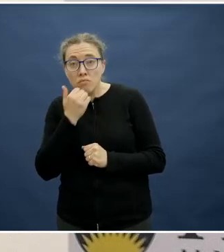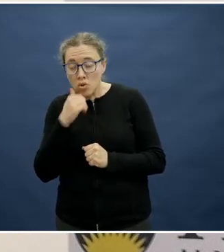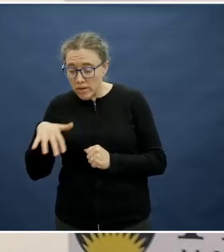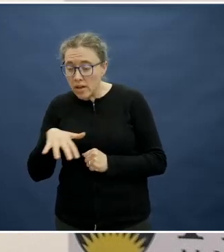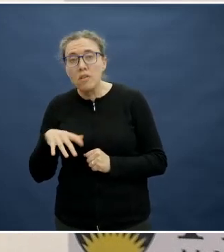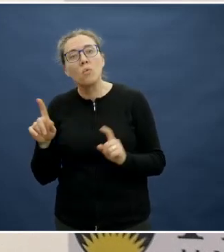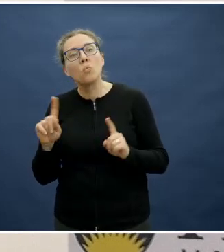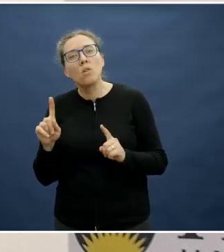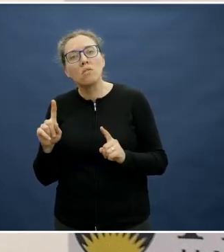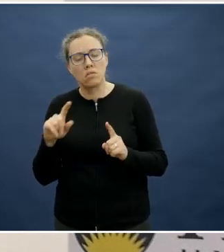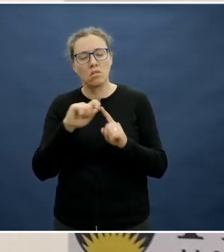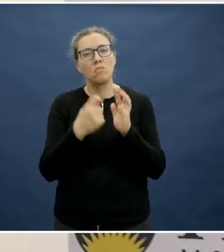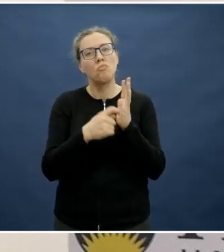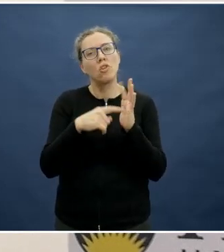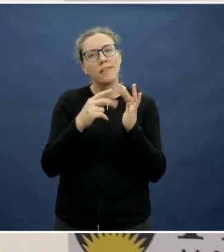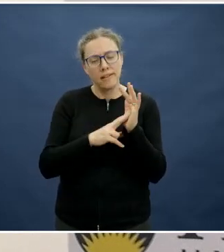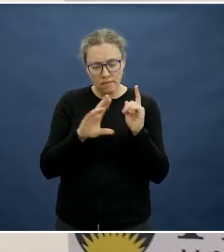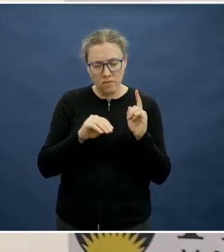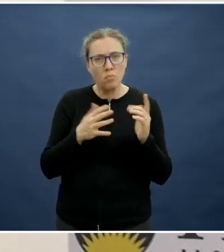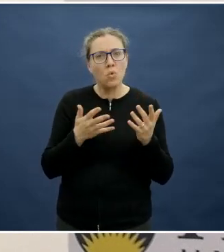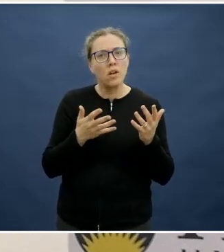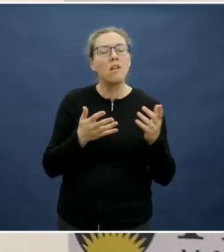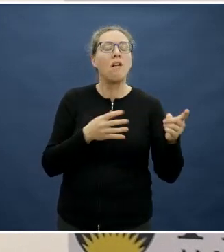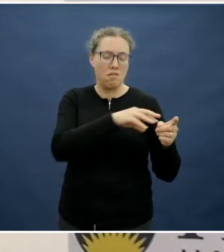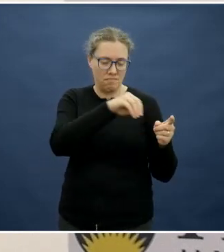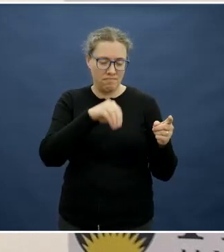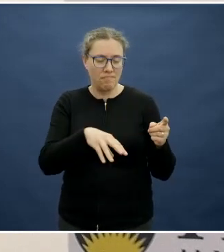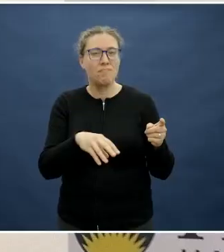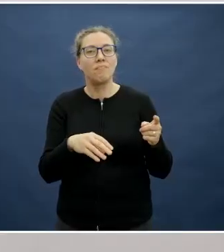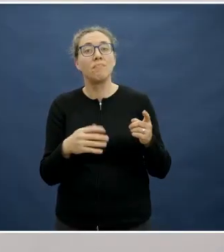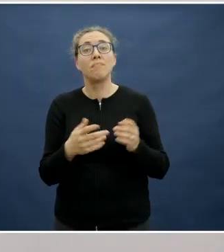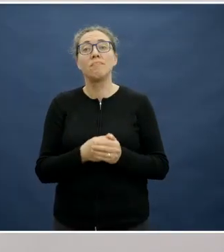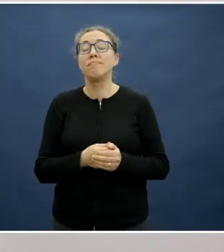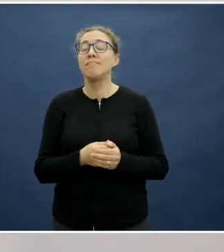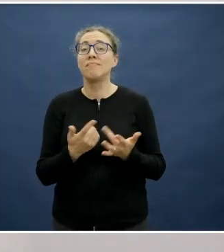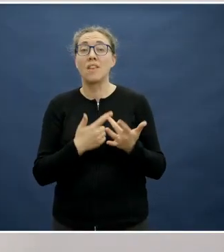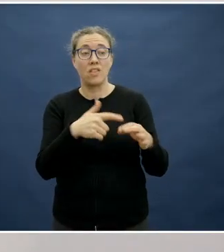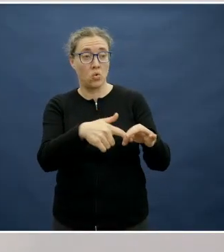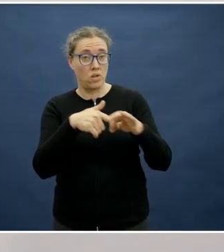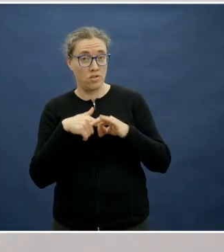protein and breads and cereals component". We've got another question here from Steph this time.